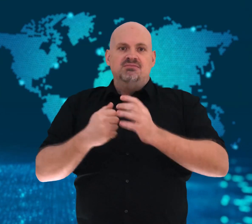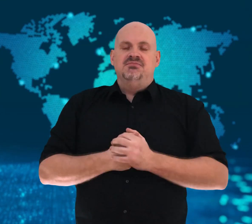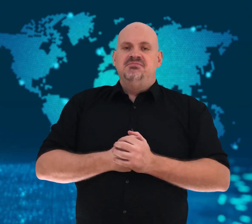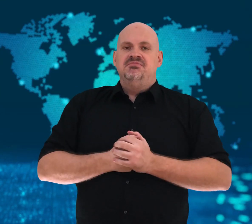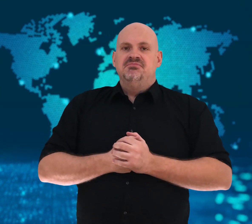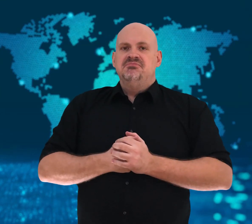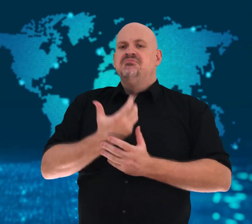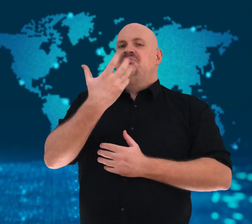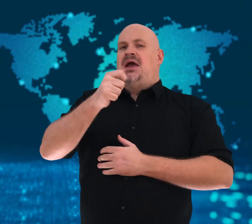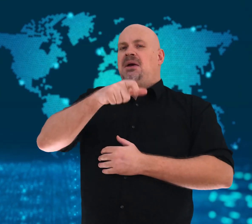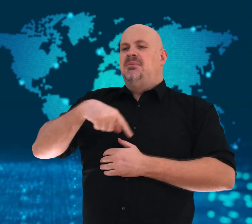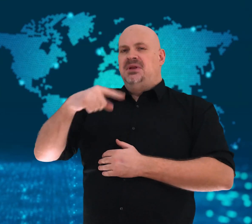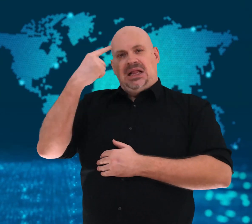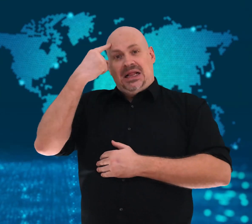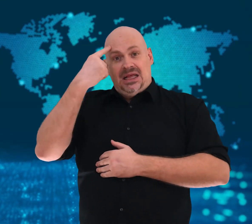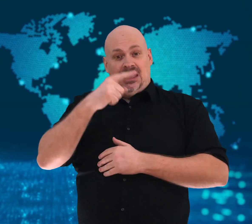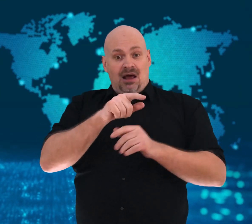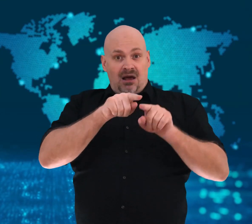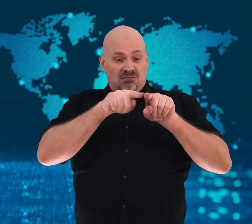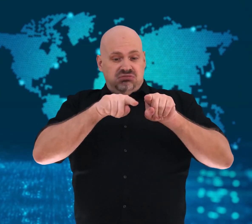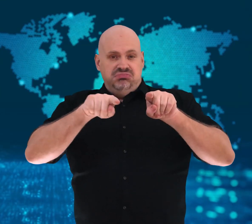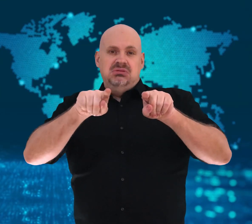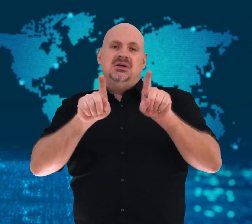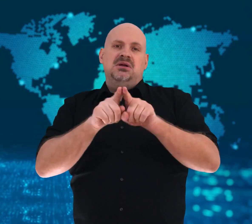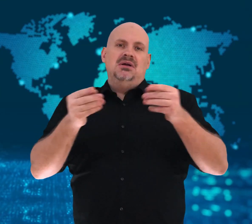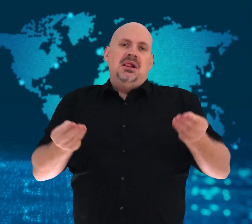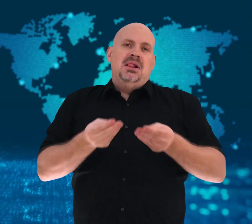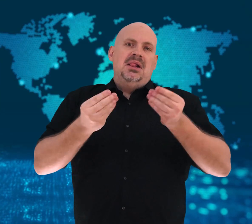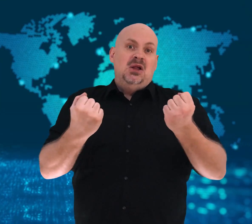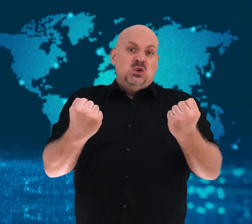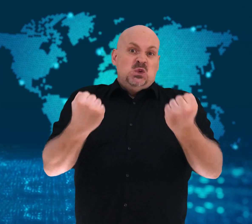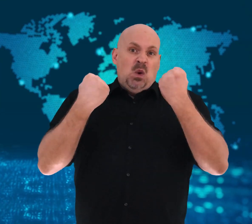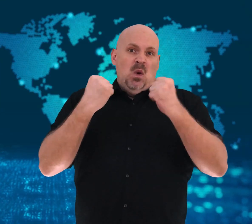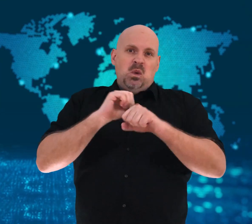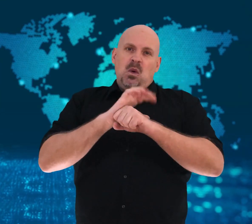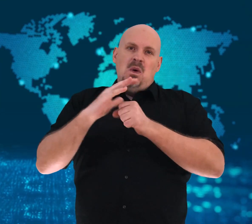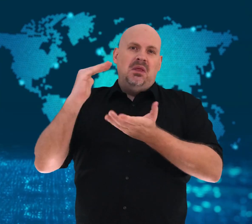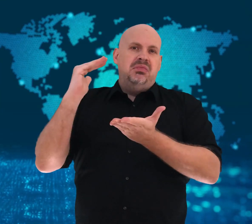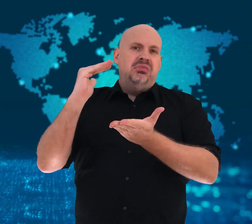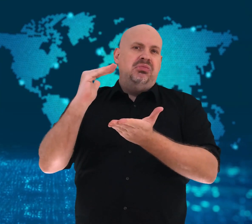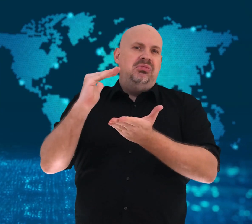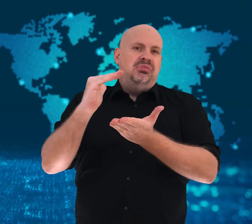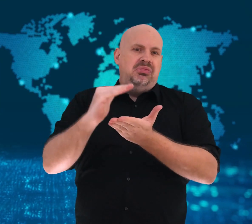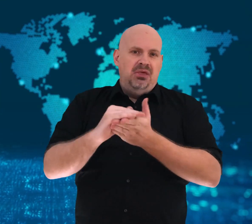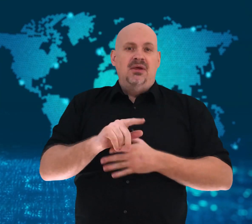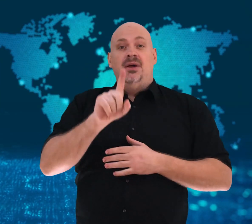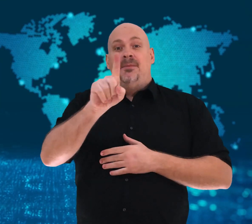Some believe the mutations will be more mild,